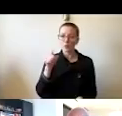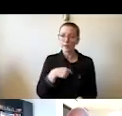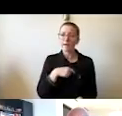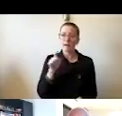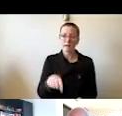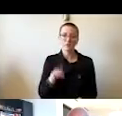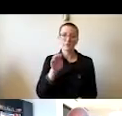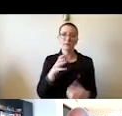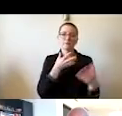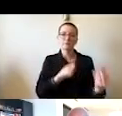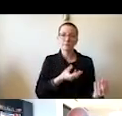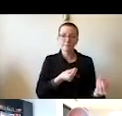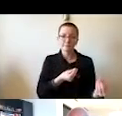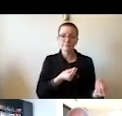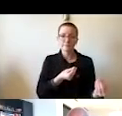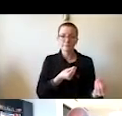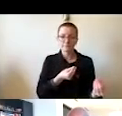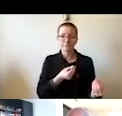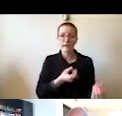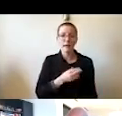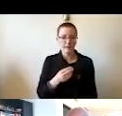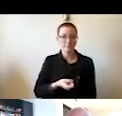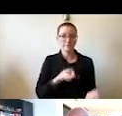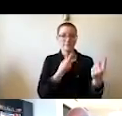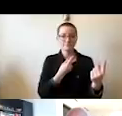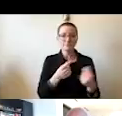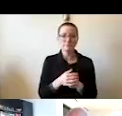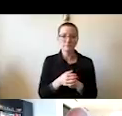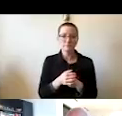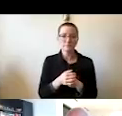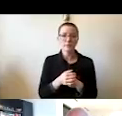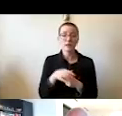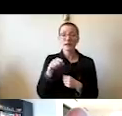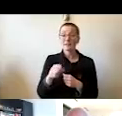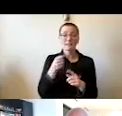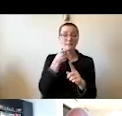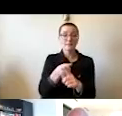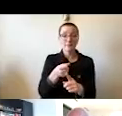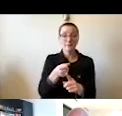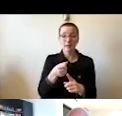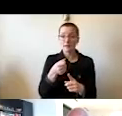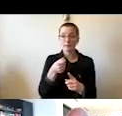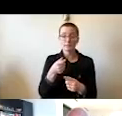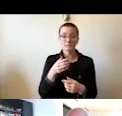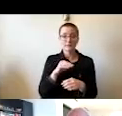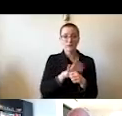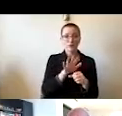The human impact of this persistent crisis on our students, our staff and our faculty must be acknowledged,